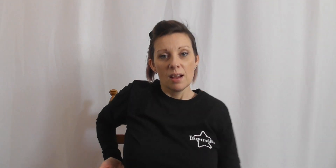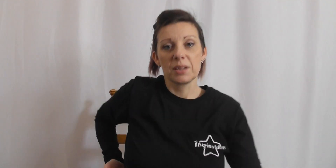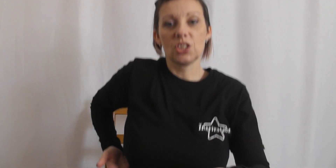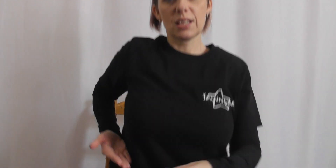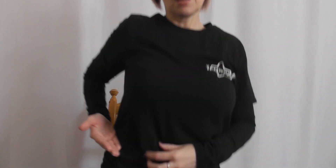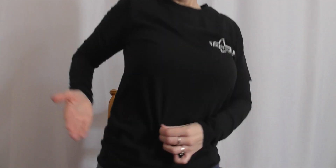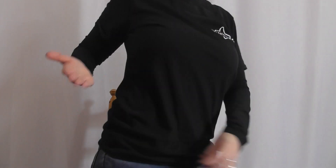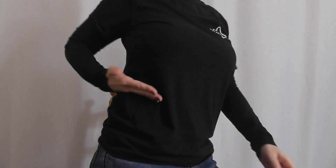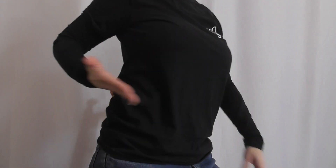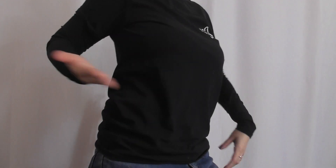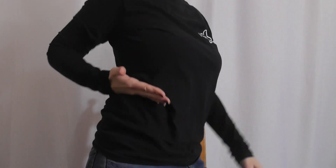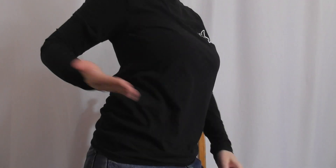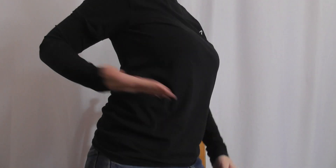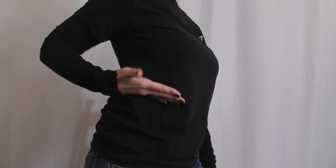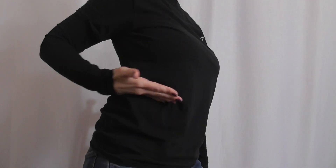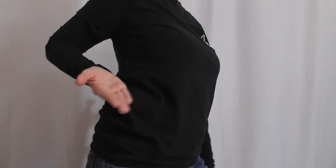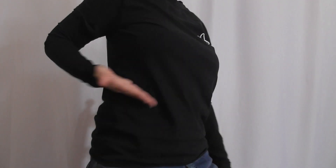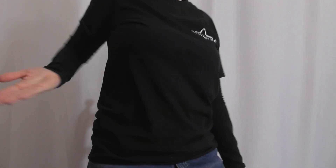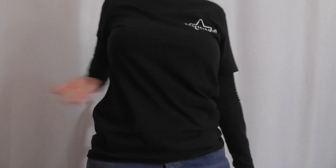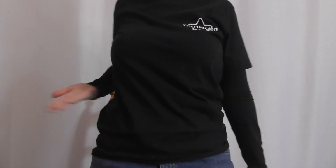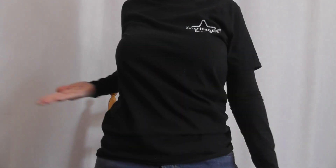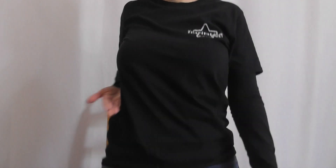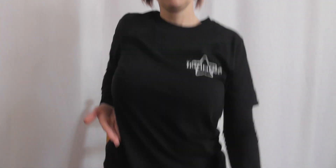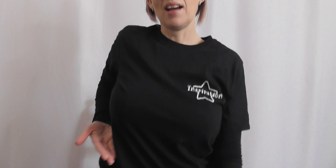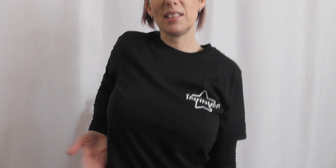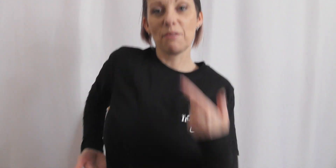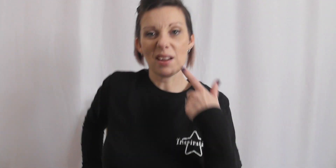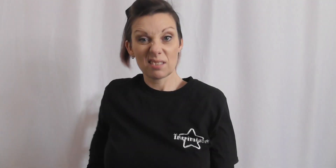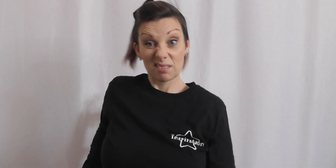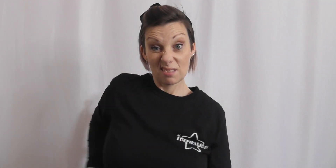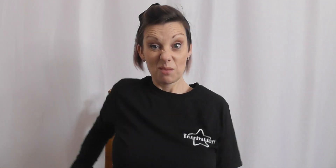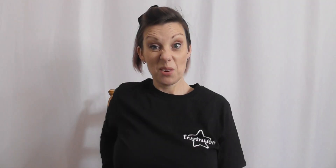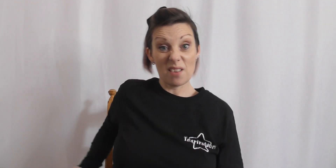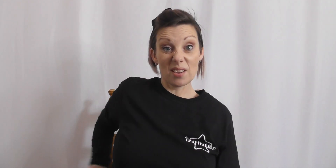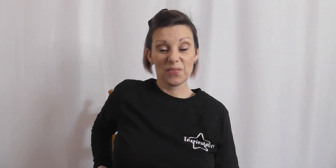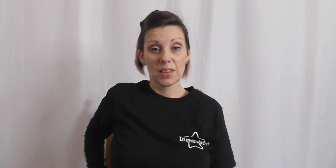gonna just stand up so you can see, that's like that i don't care and it's in the face, whatever.